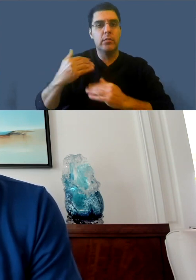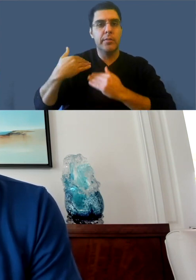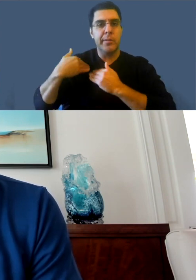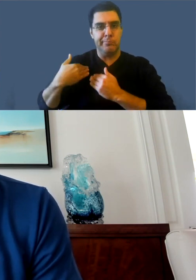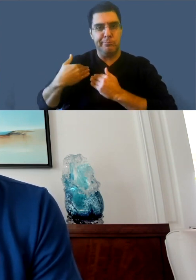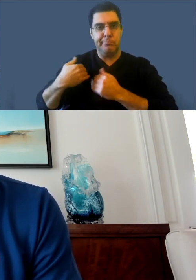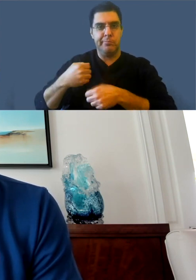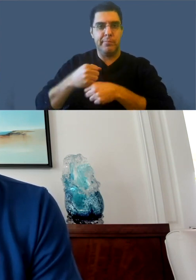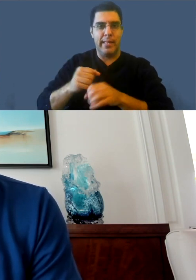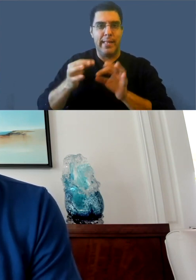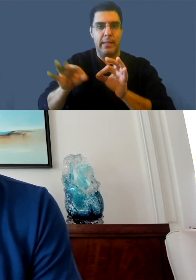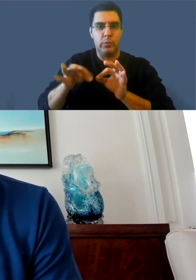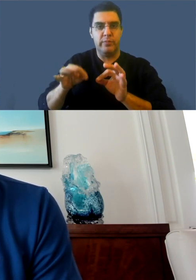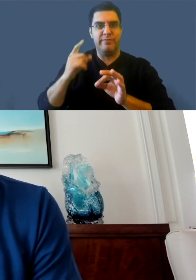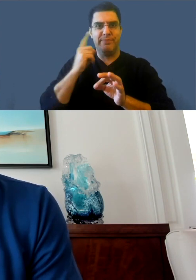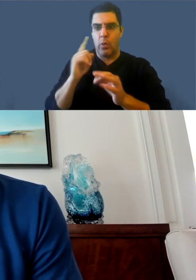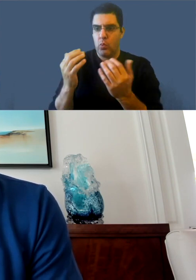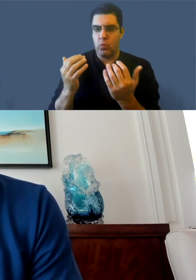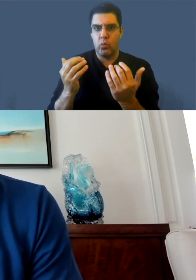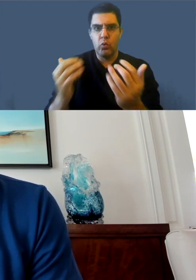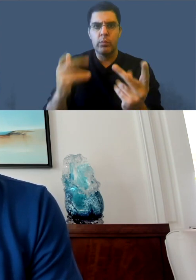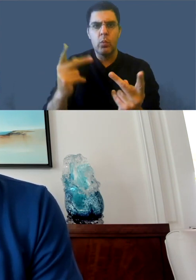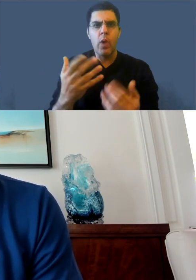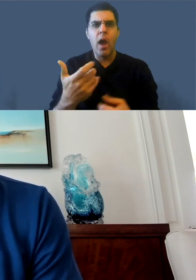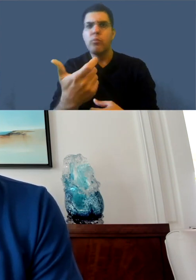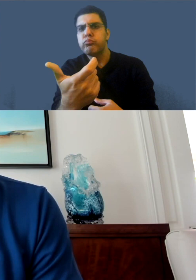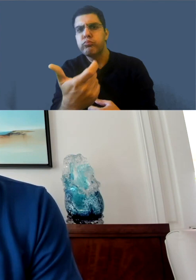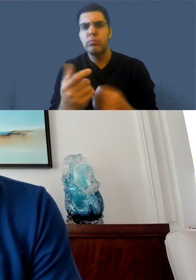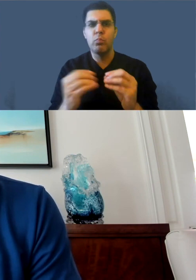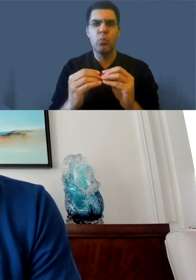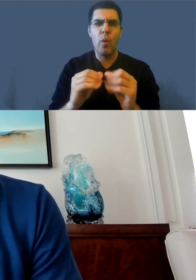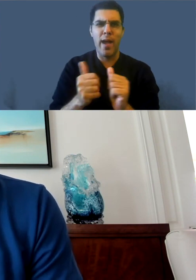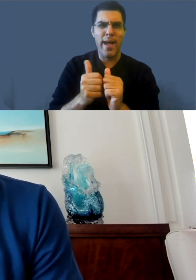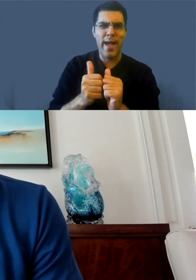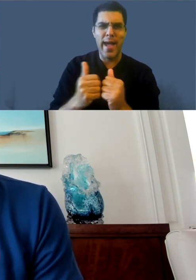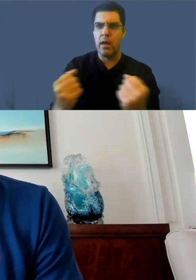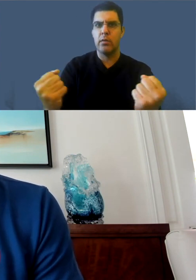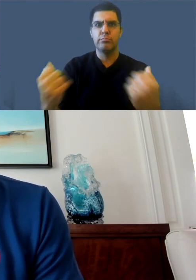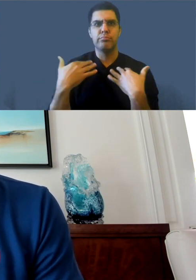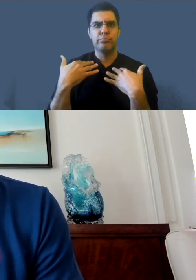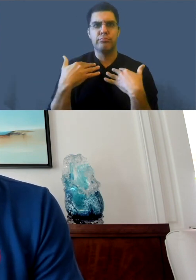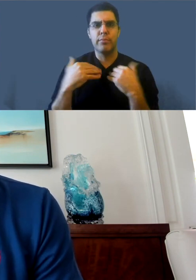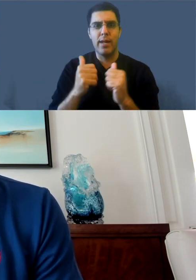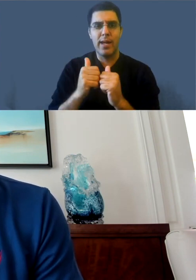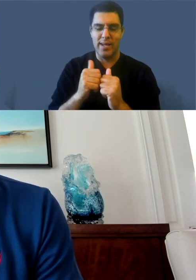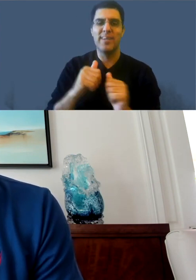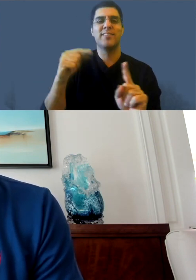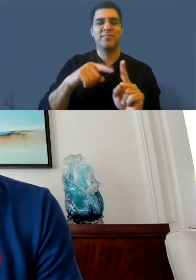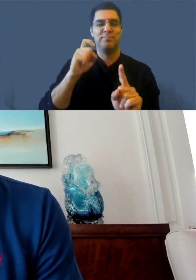to consume the content. So that's the first thing that we'll be doing. The second thing, we've already rolled out